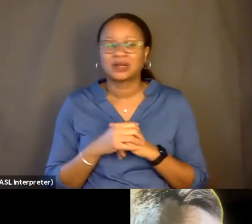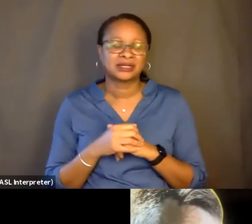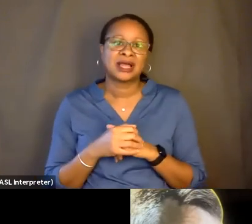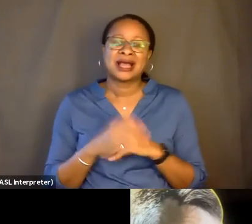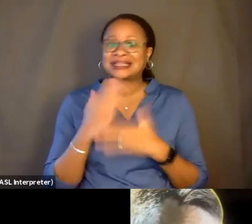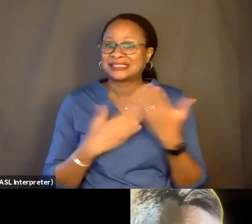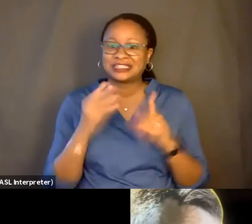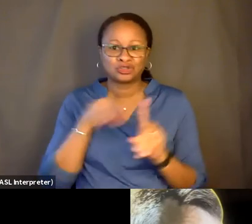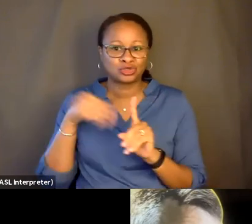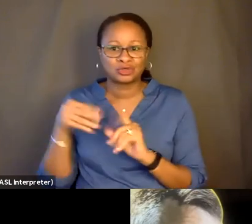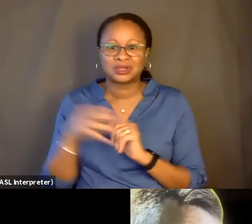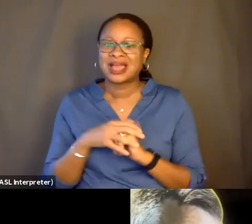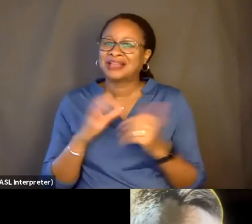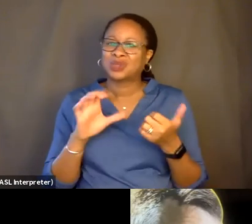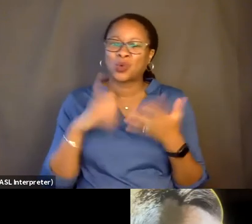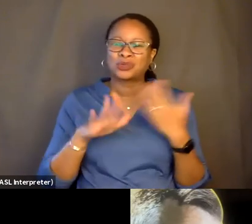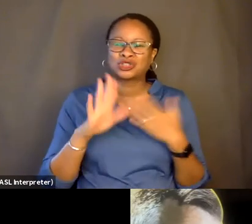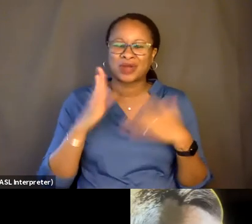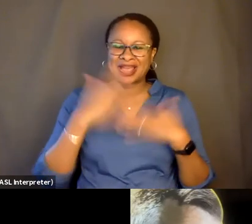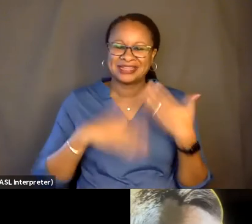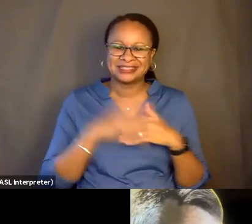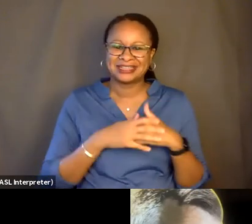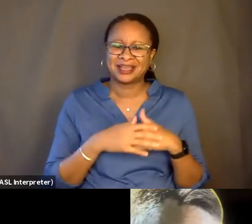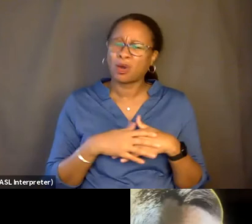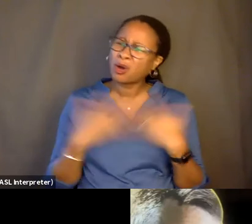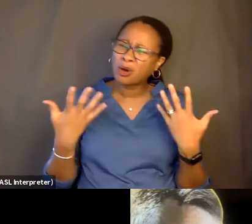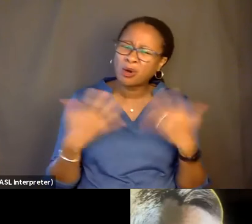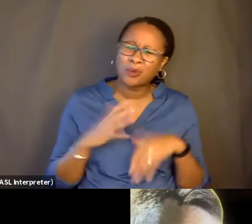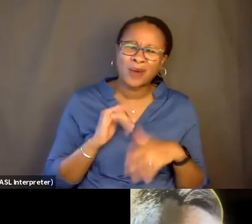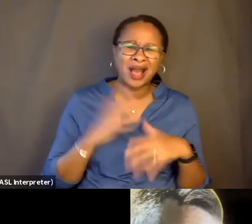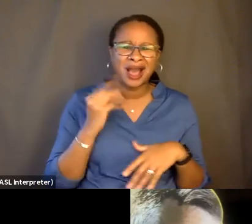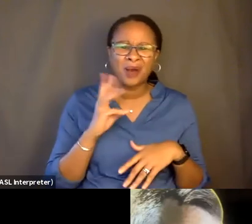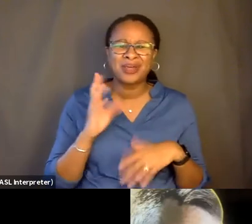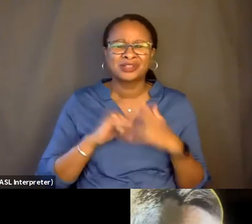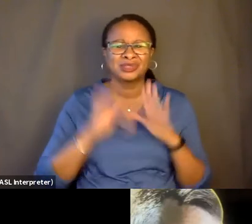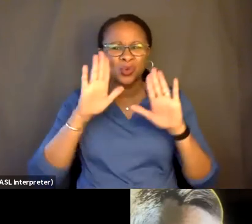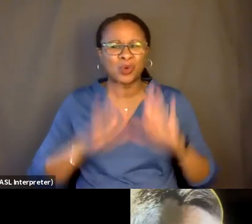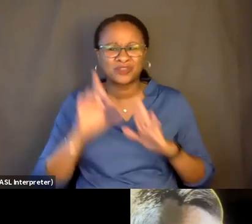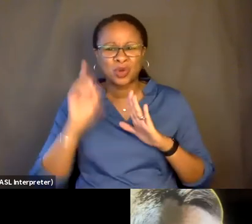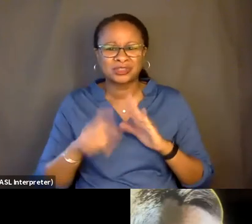And how did it evolve with time? What a wonderful question. So my-- I actually did have an original ending.